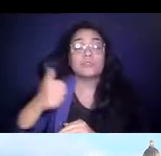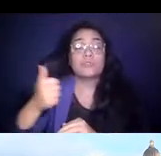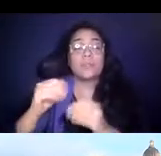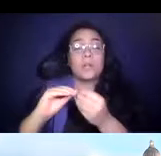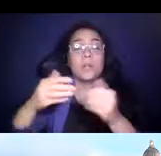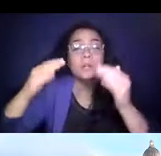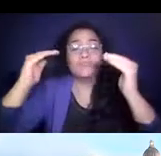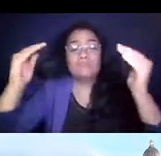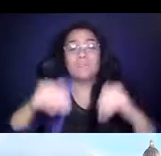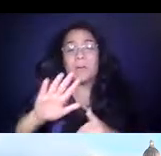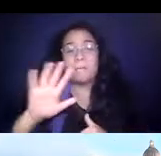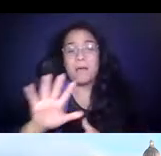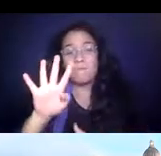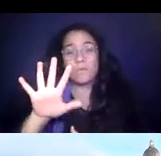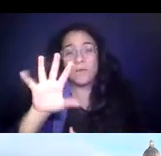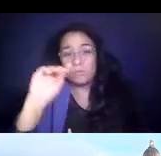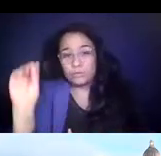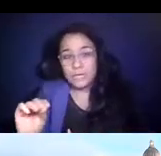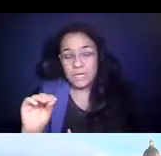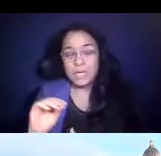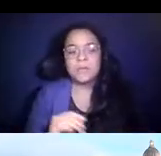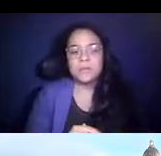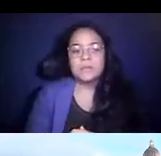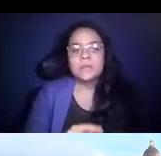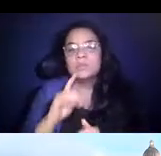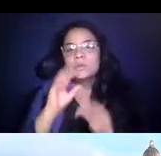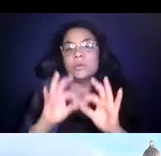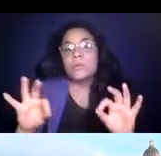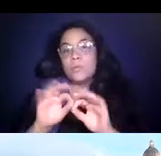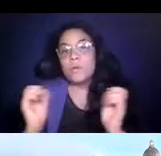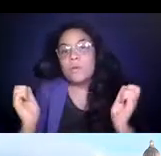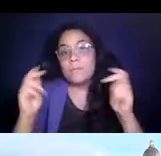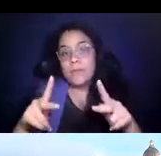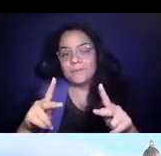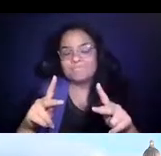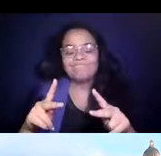14:26:03 While it's important to get people to return to transit, we can't forget those